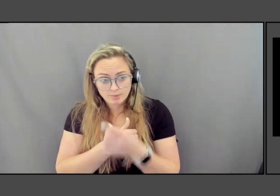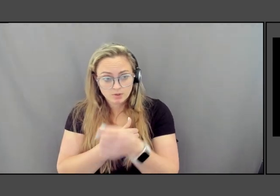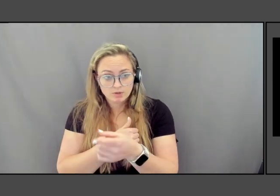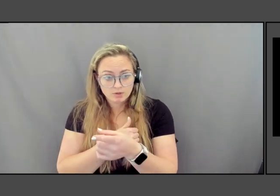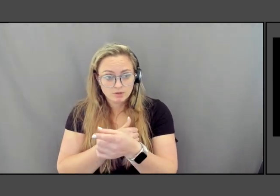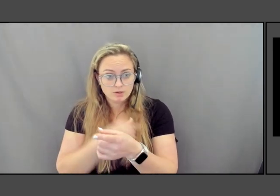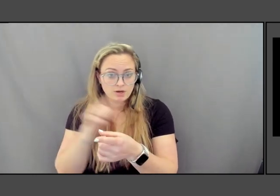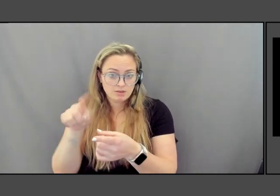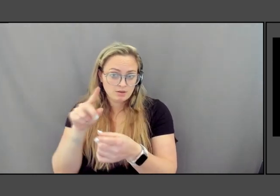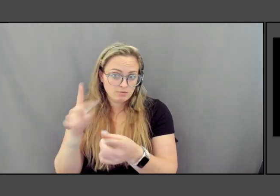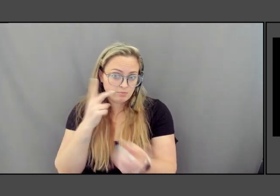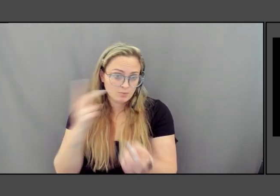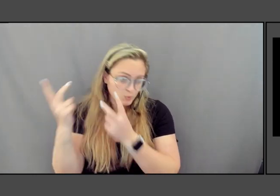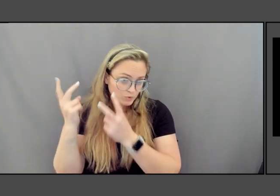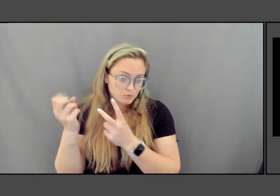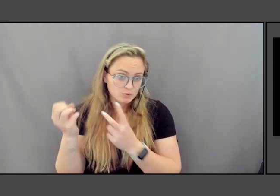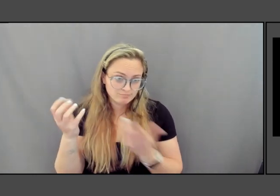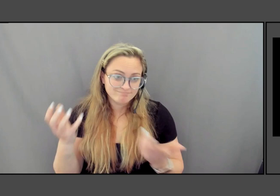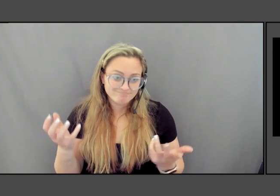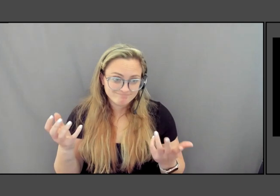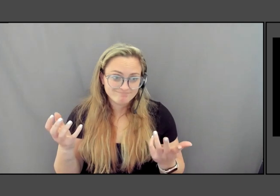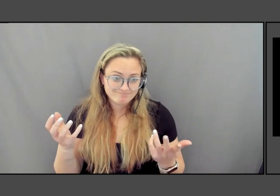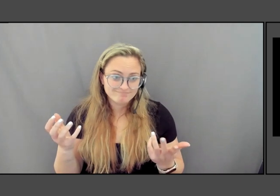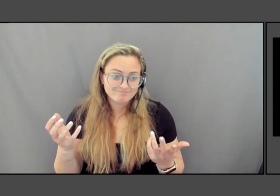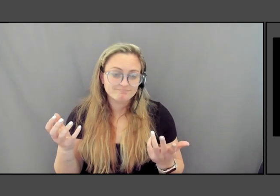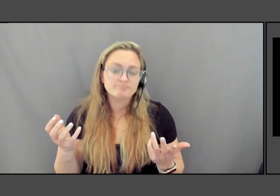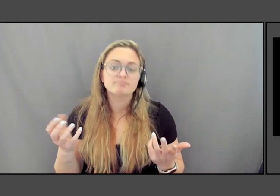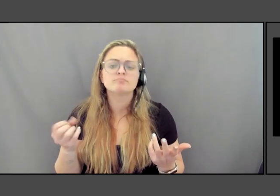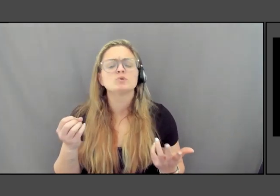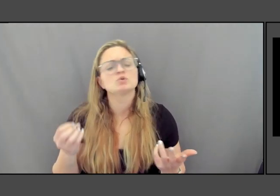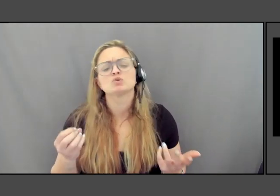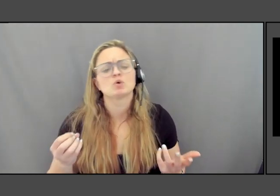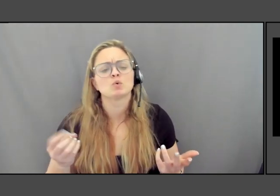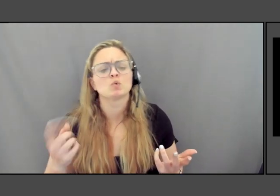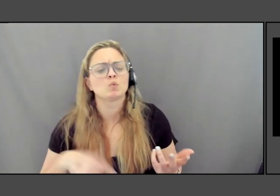So, you know, so so that we can get to questions because there's